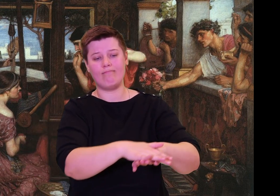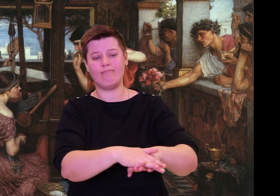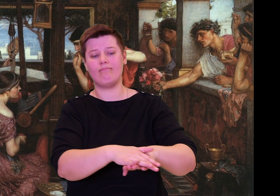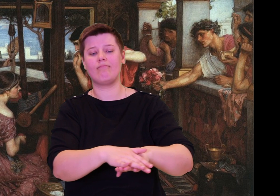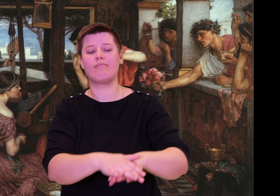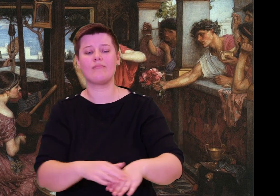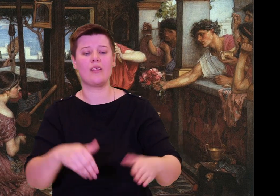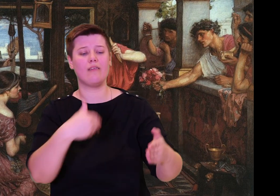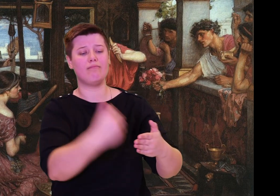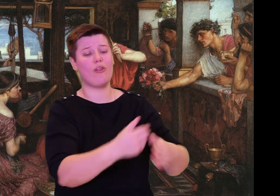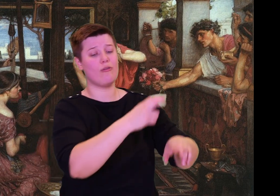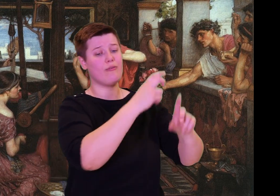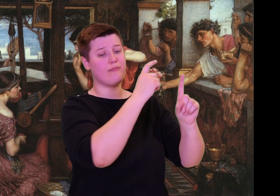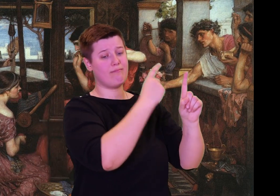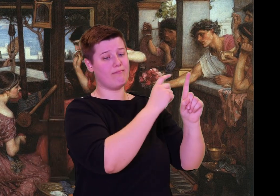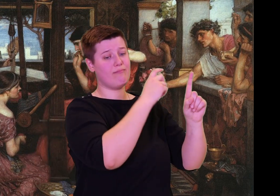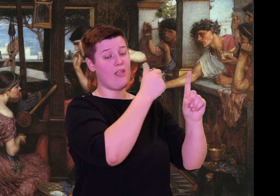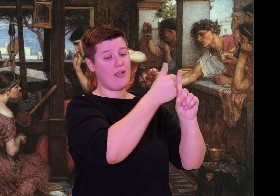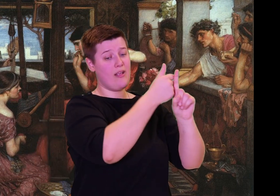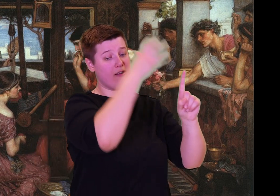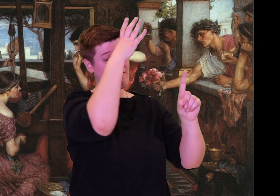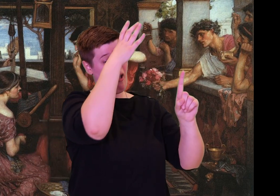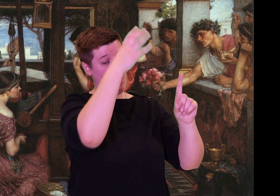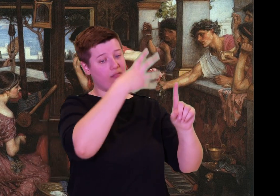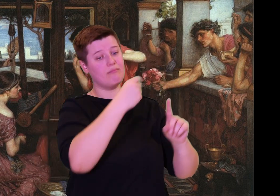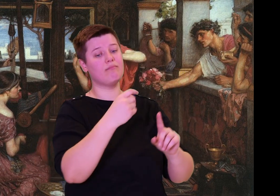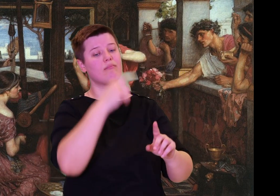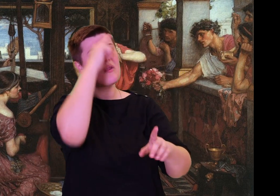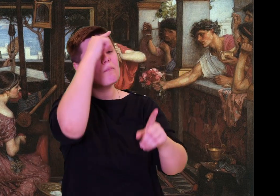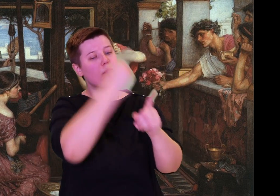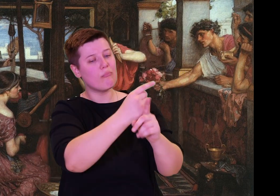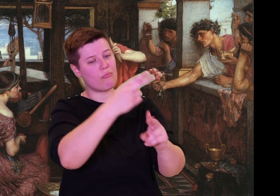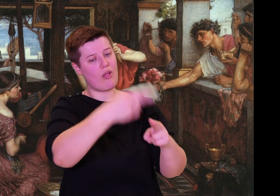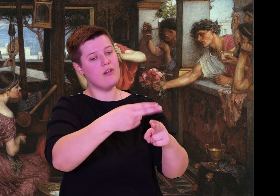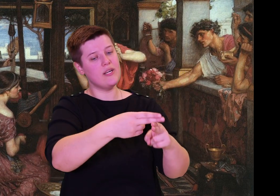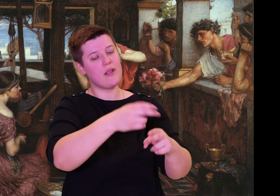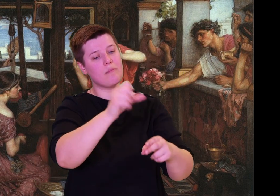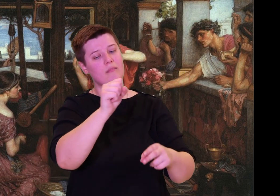They reached the center of the town, where Nestor was sitting with